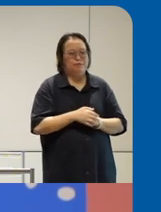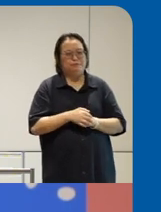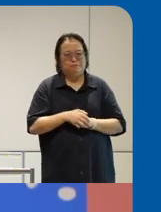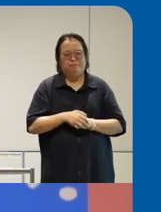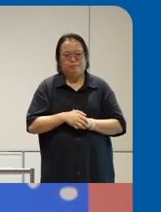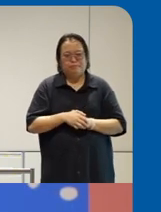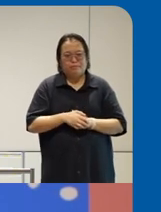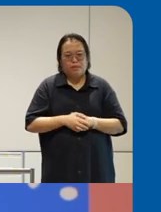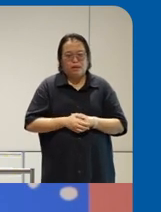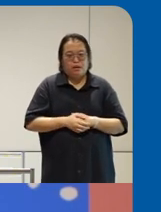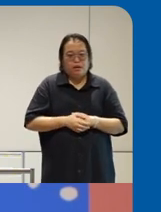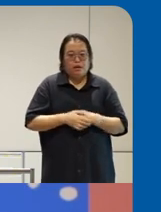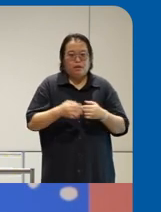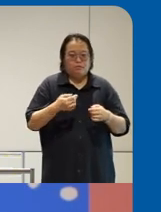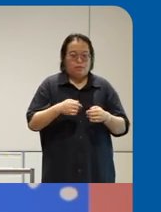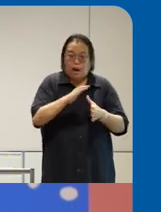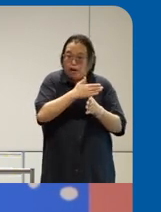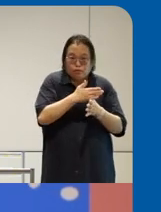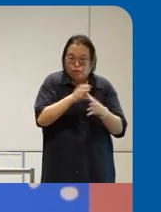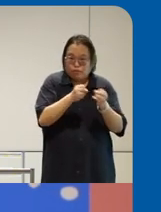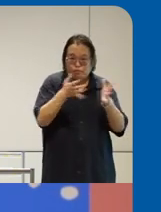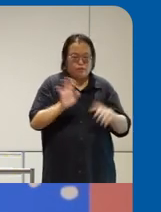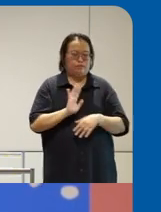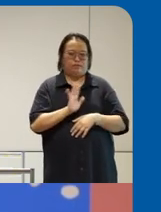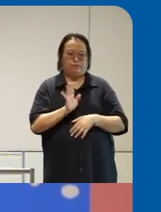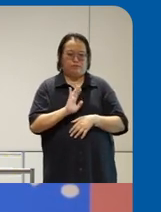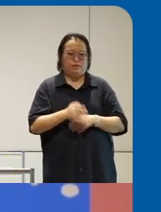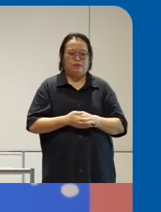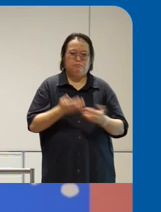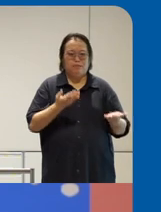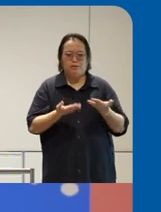enabling thing I won't share too much uh do hang around chat with us we love to see how